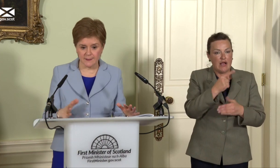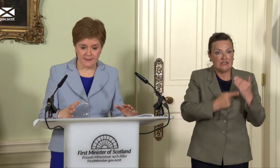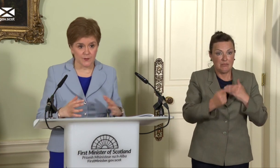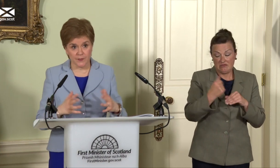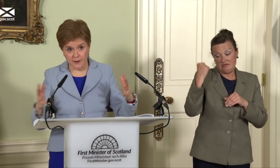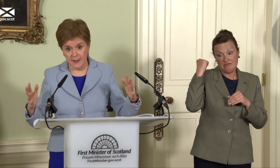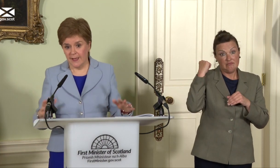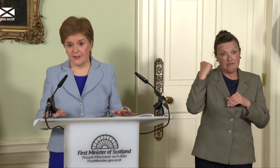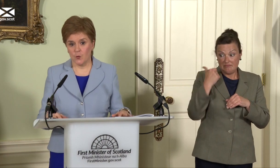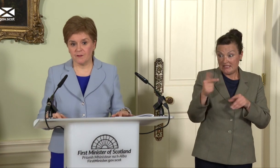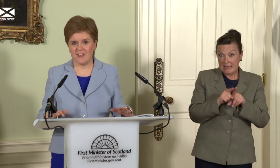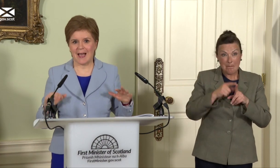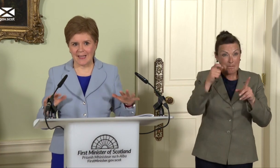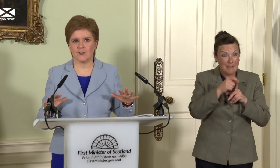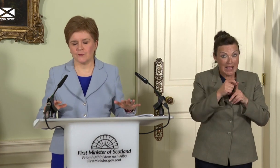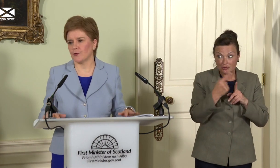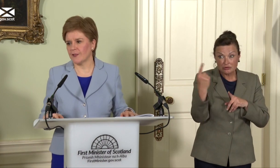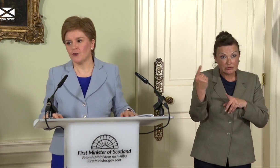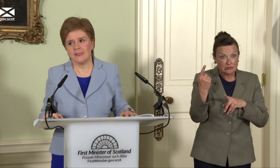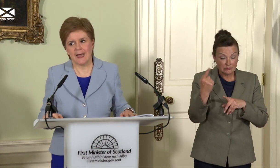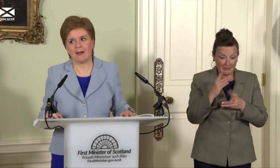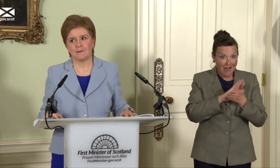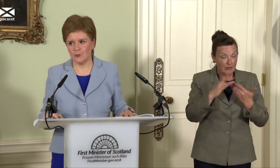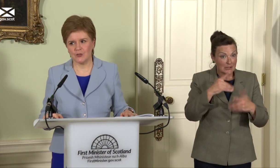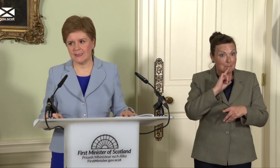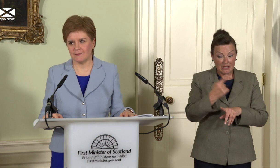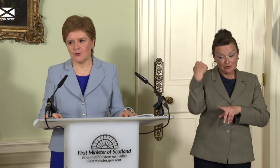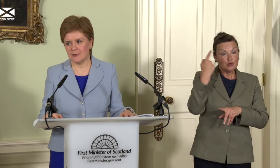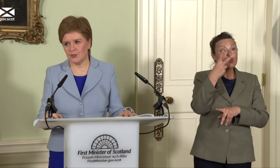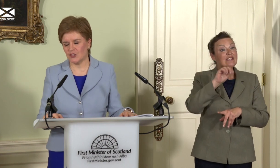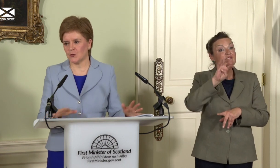said, whether you are one of the adults out there who didn’t have a vote in 2014 because you were